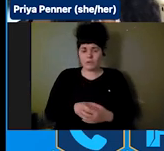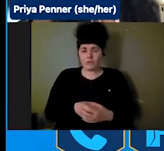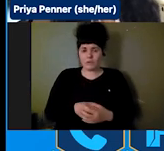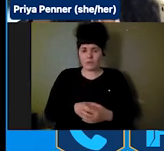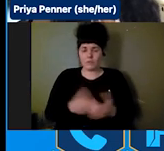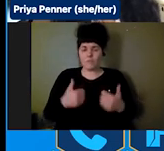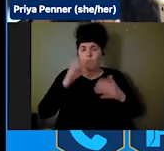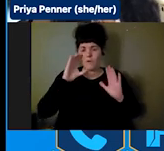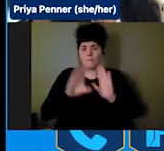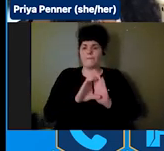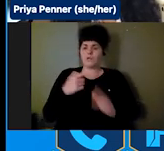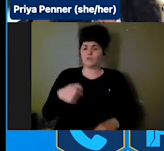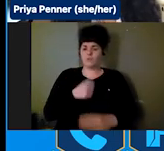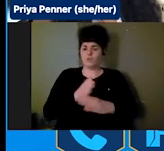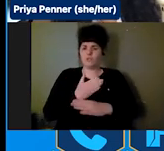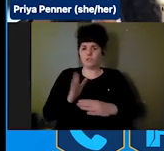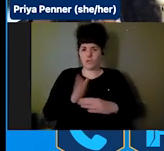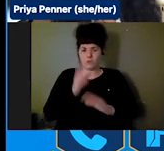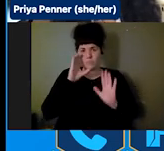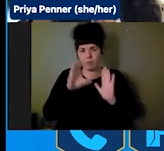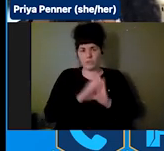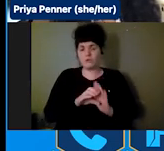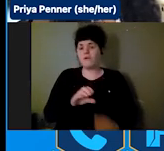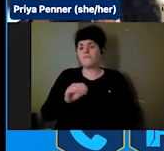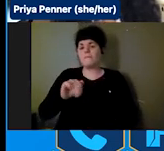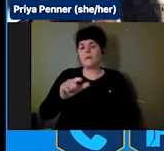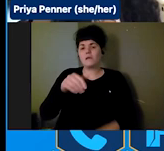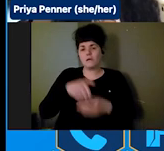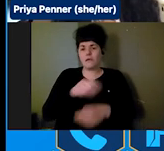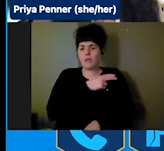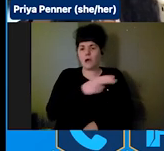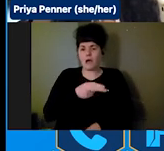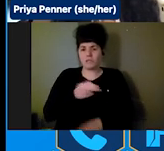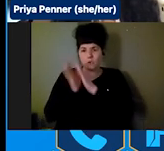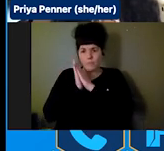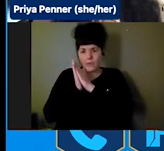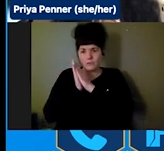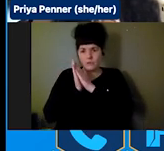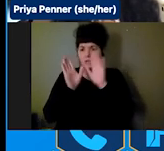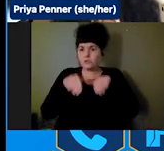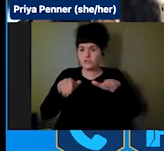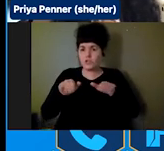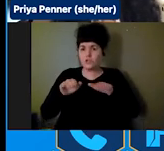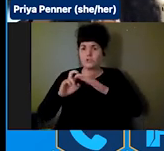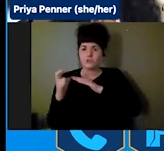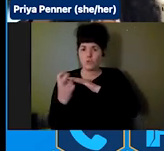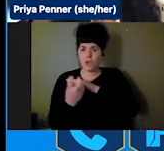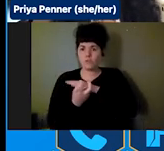Michael in a hospital bed with his children surrounding him when we talk about these crisis standards of care